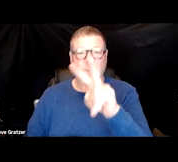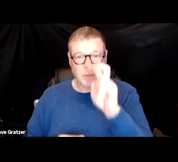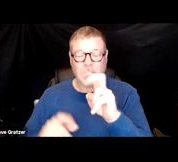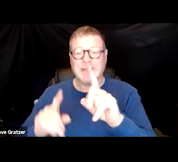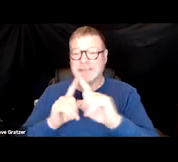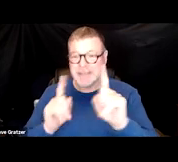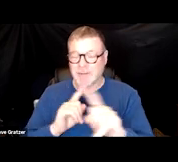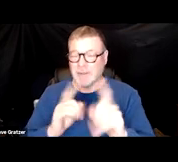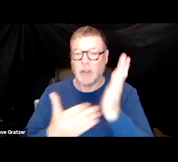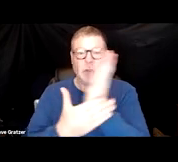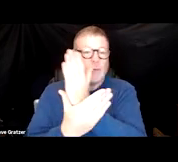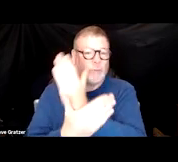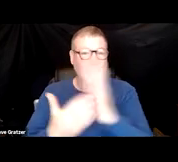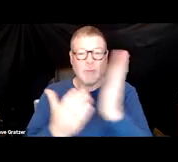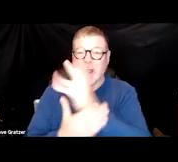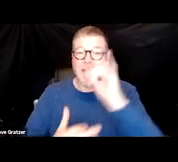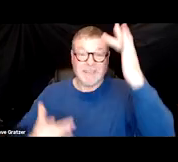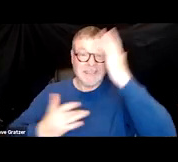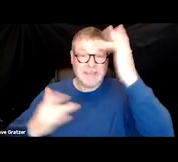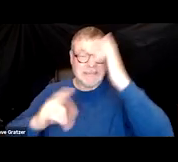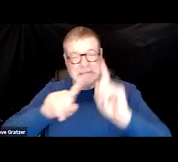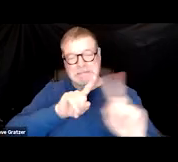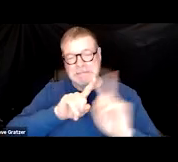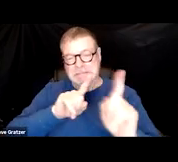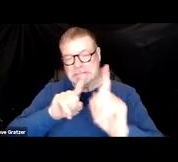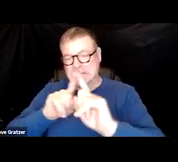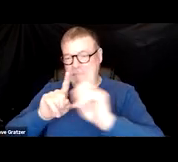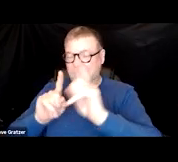I mean the range of symptoms is incredible and as I mentioned earlier,